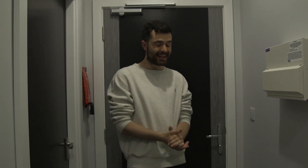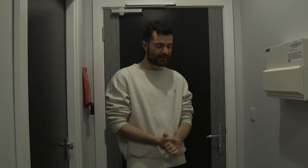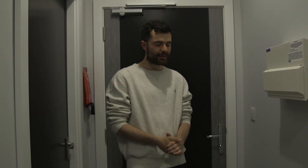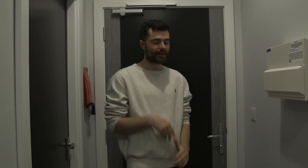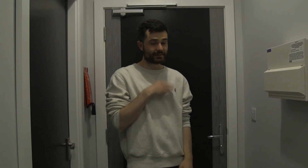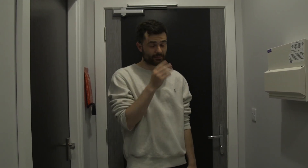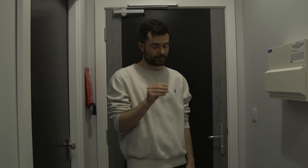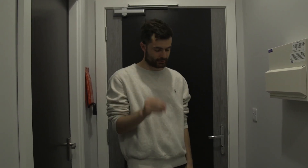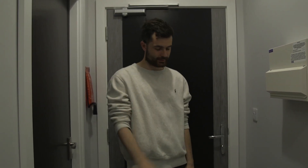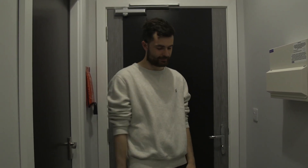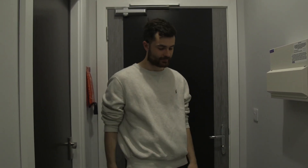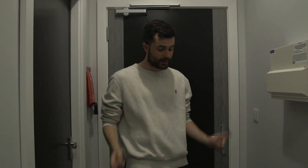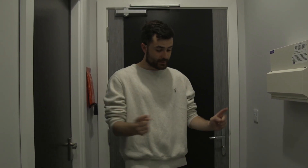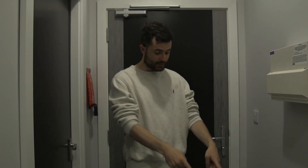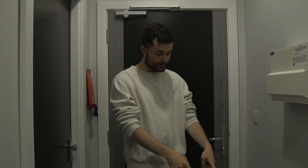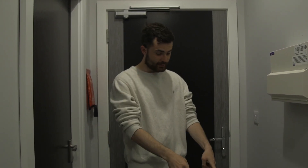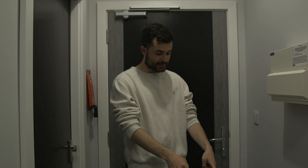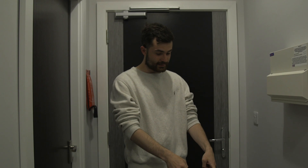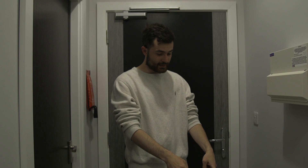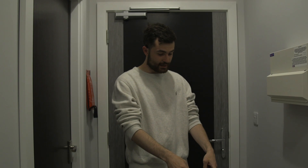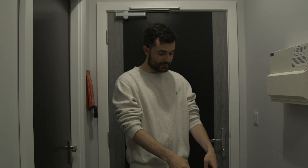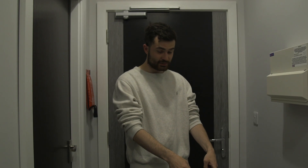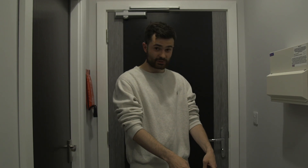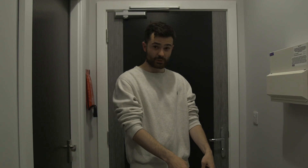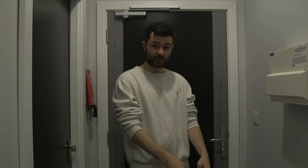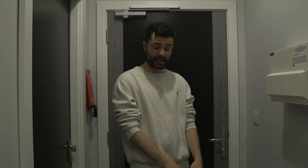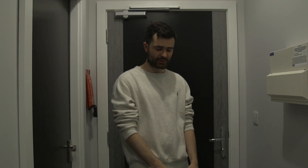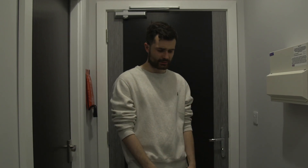That's enough of me talking So this is my shoe collection?